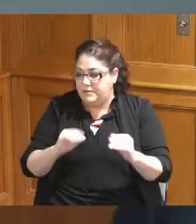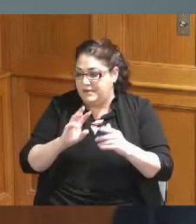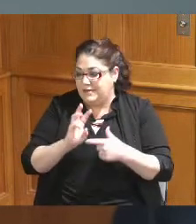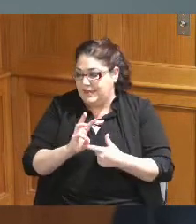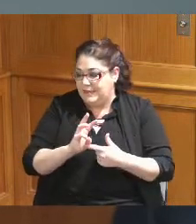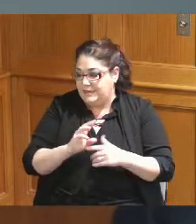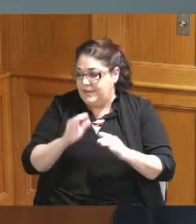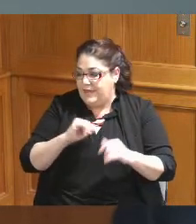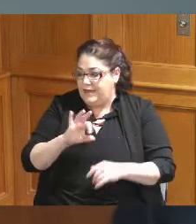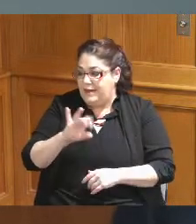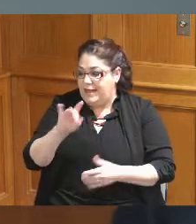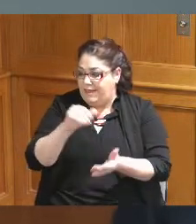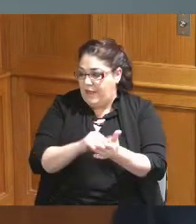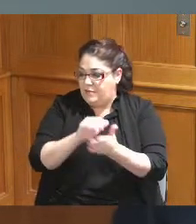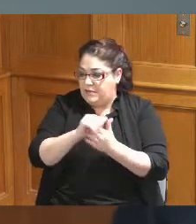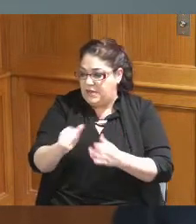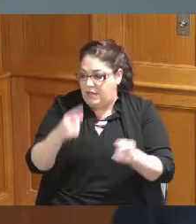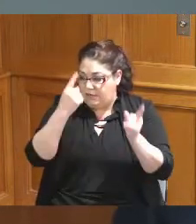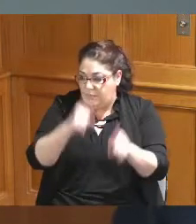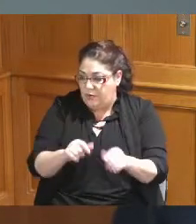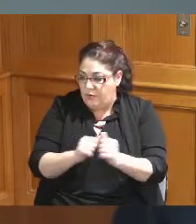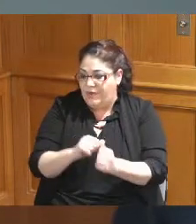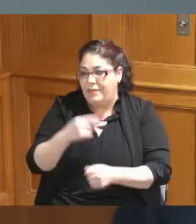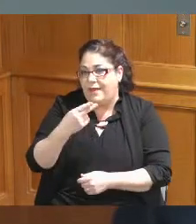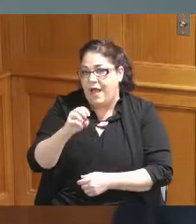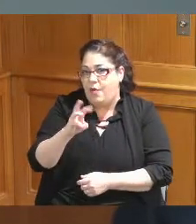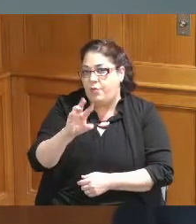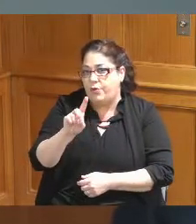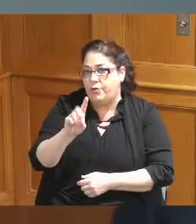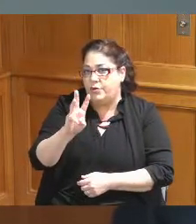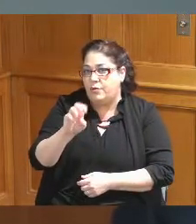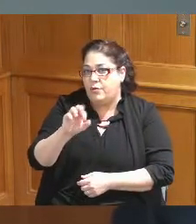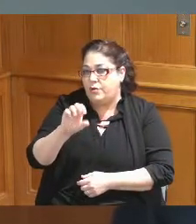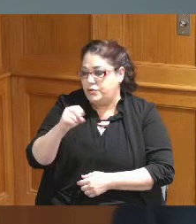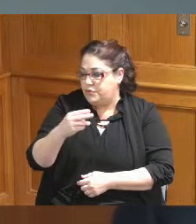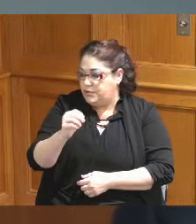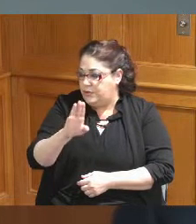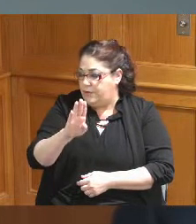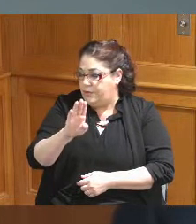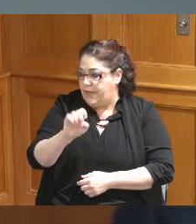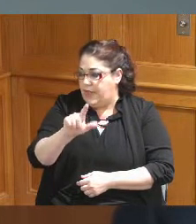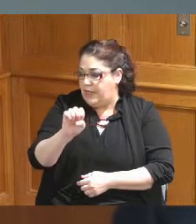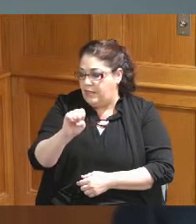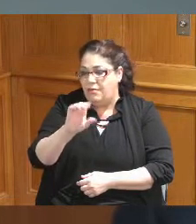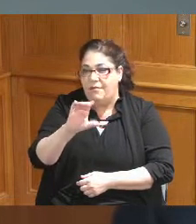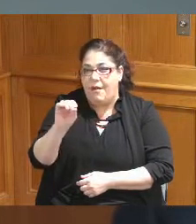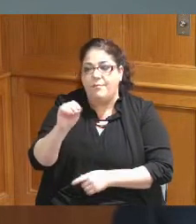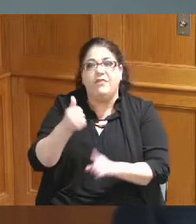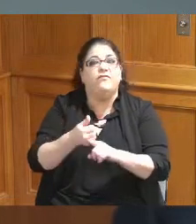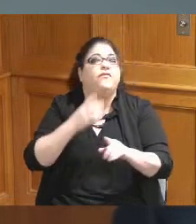98,000 agreement with Howard worsbale and Company this relates to an operational review for the zoo